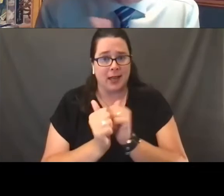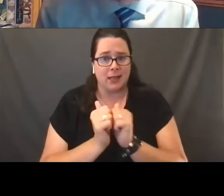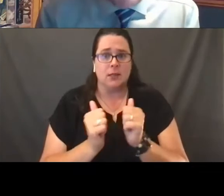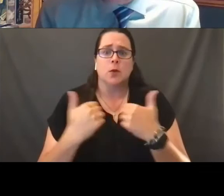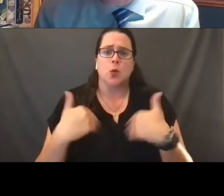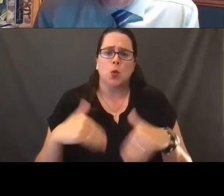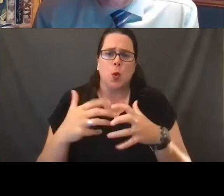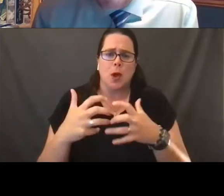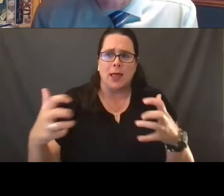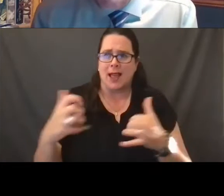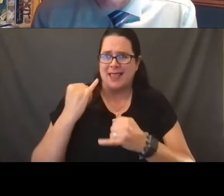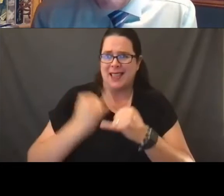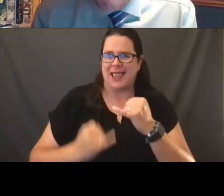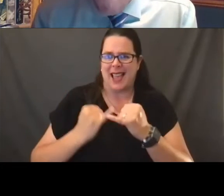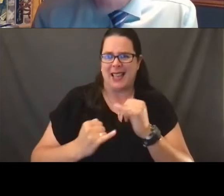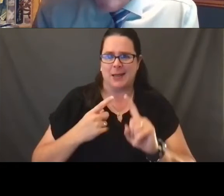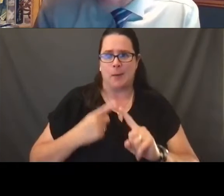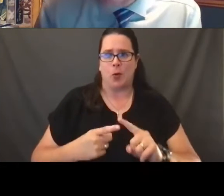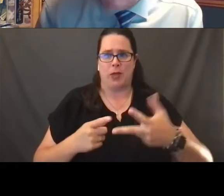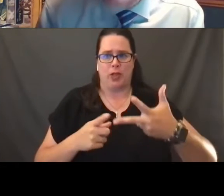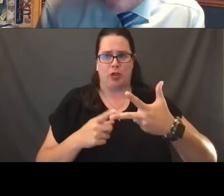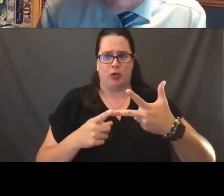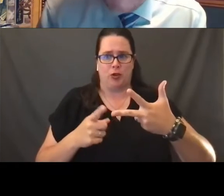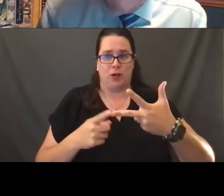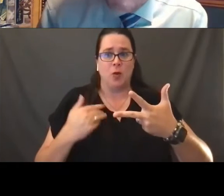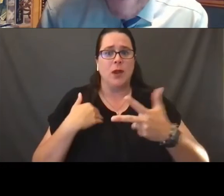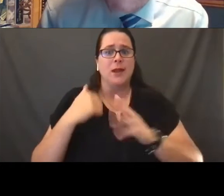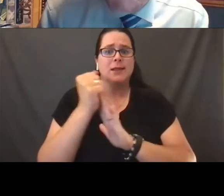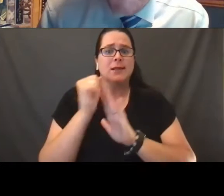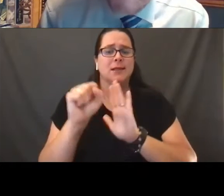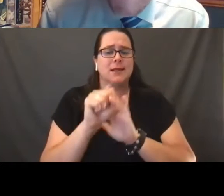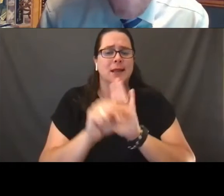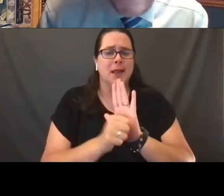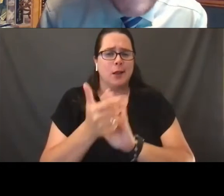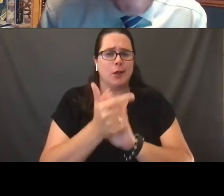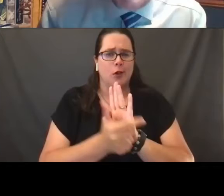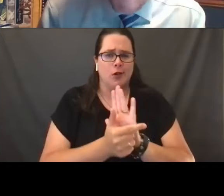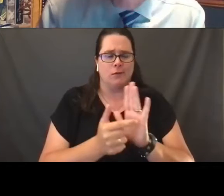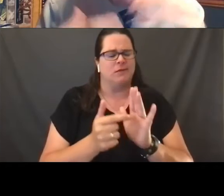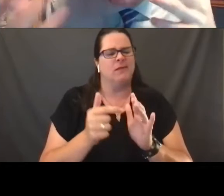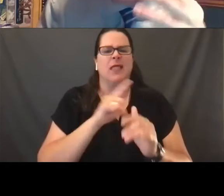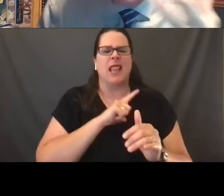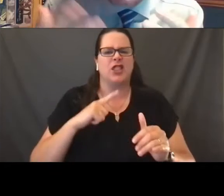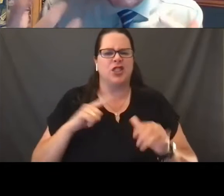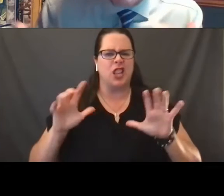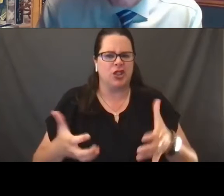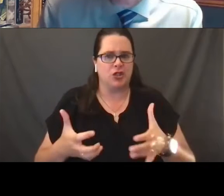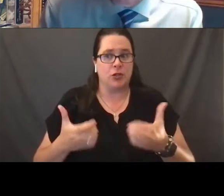See the very last bullet point there. We had our state legislature not too long ago attempt addressing this issue